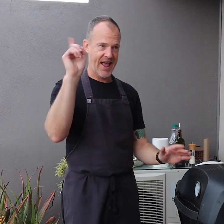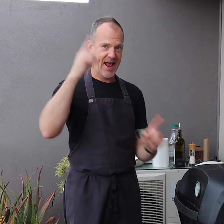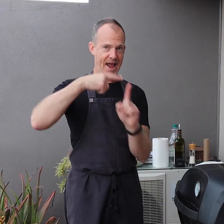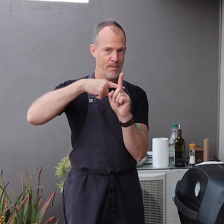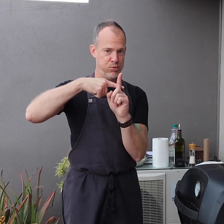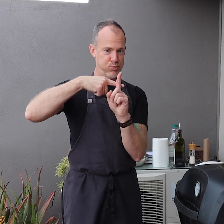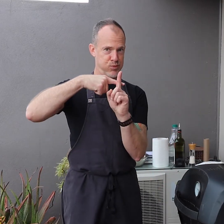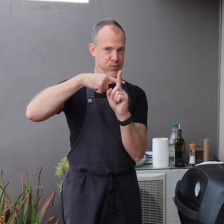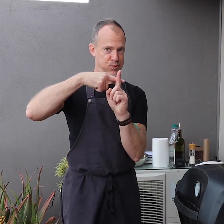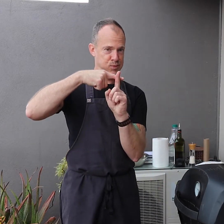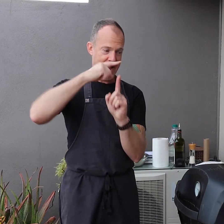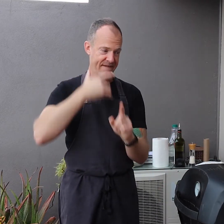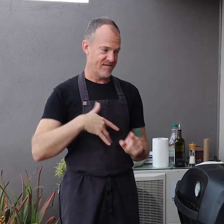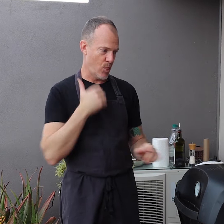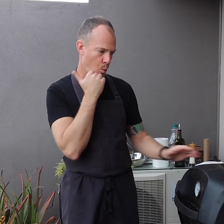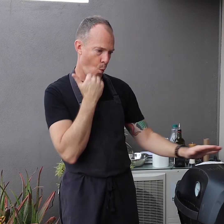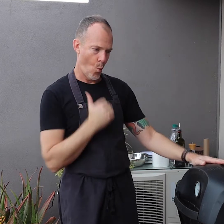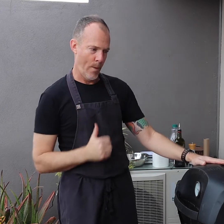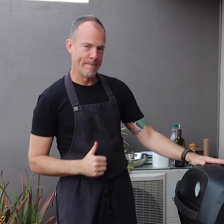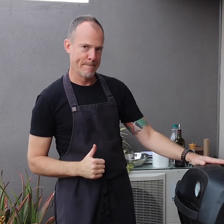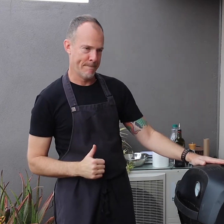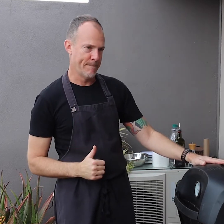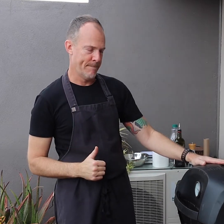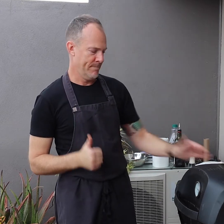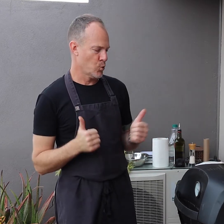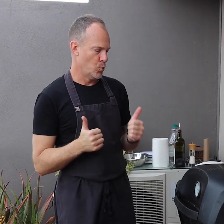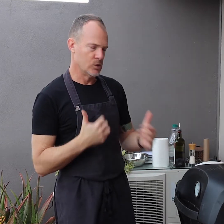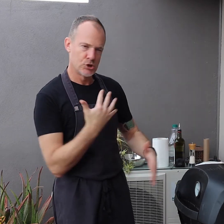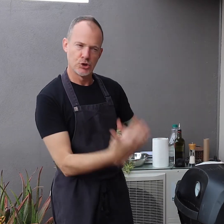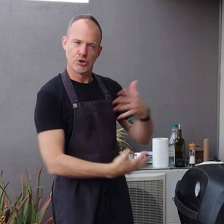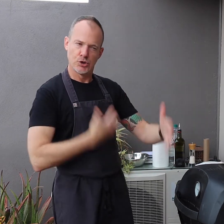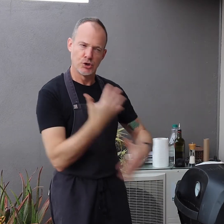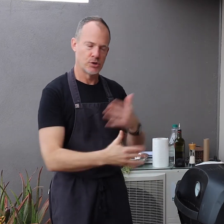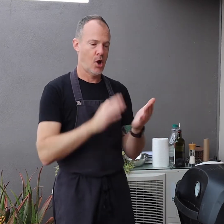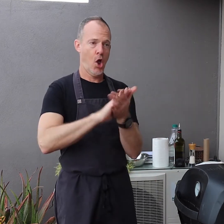Now back to my BBQ here. It is definitely heating up. It feels very warm. The heat is still circulating.